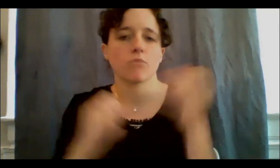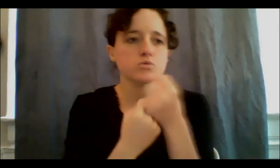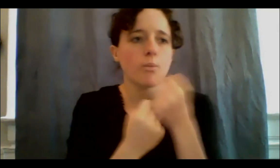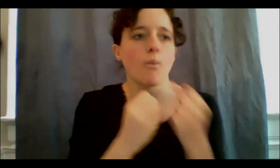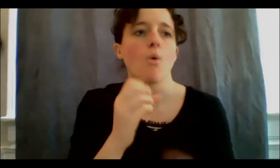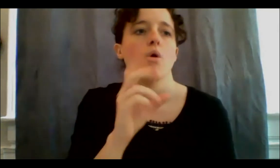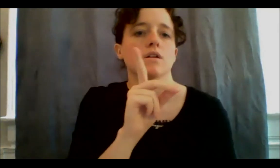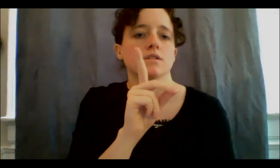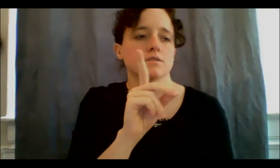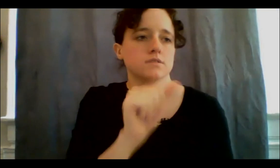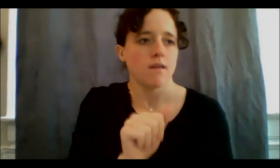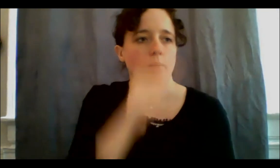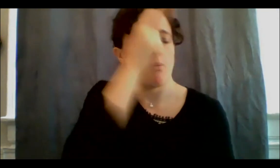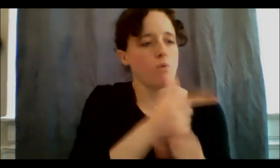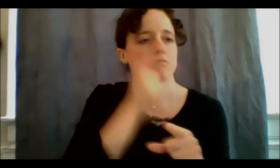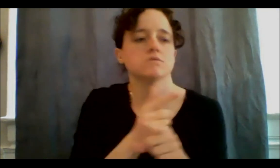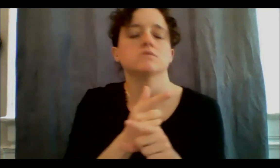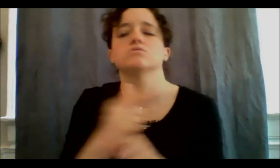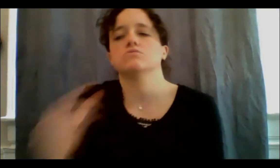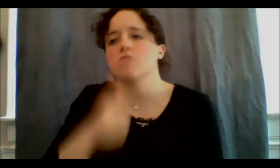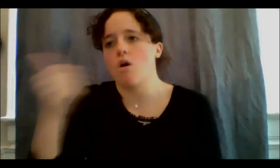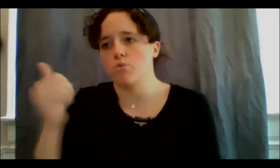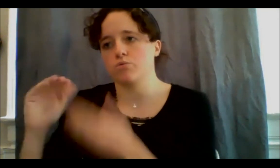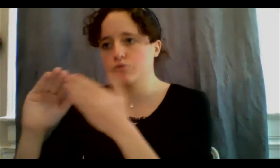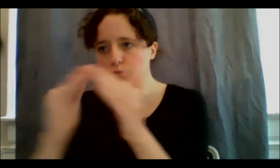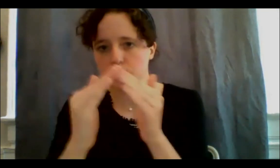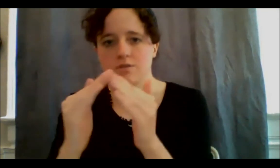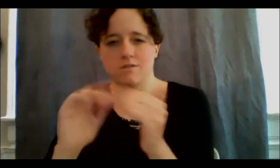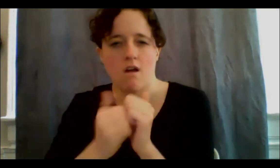sisters in our communities. So I will just give the space for those final